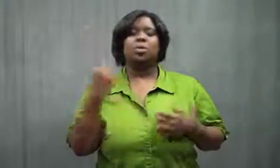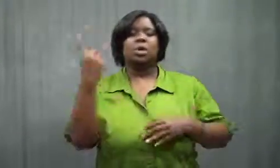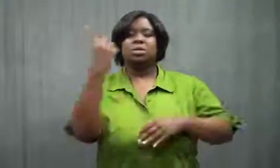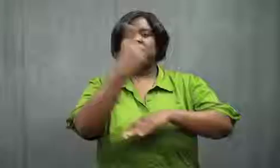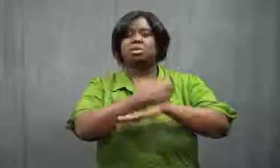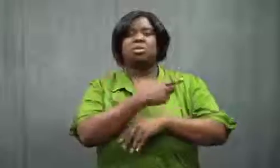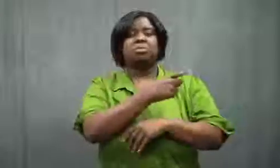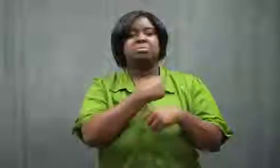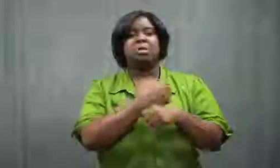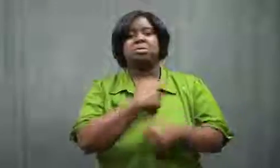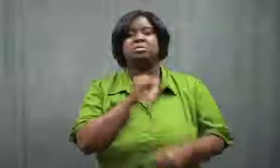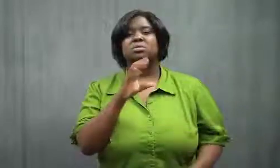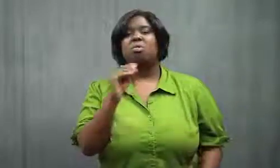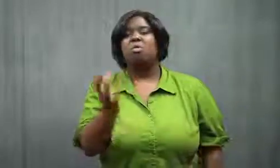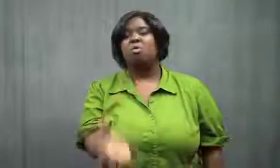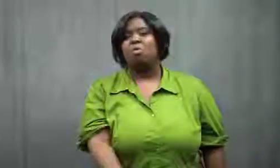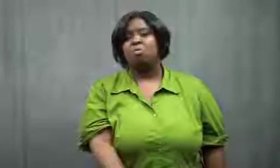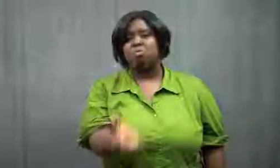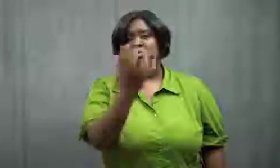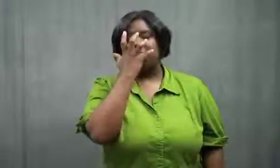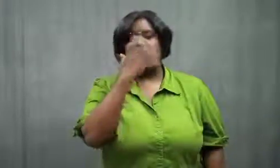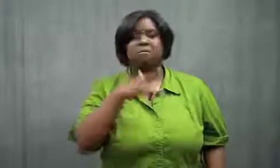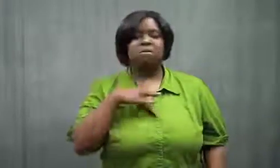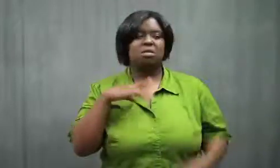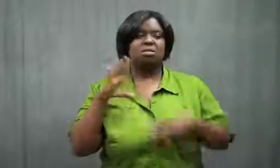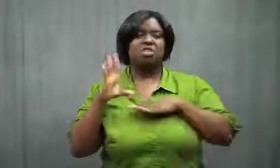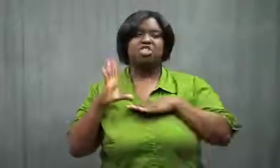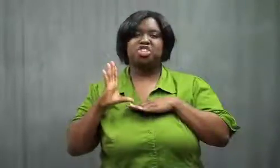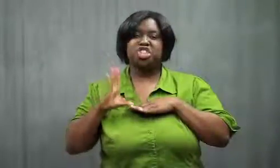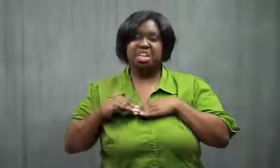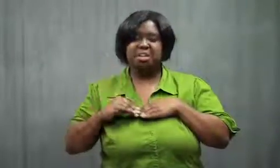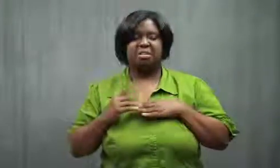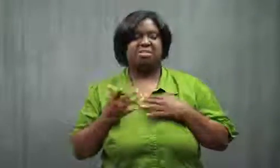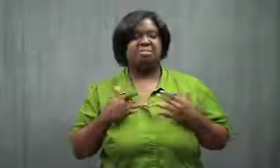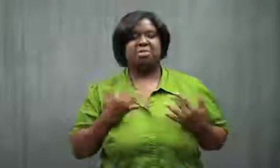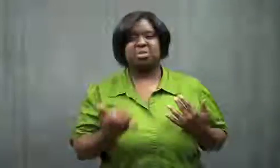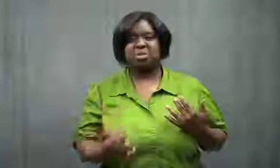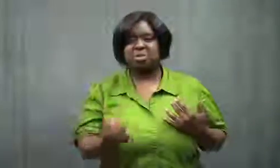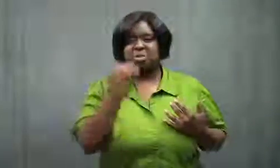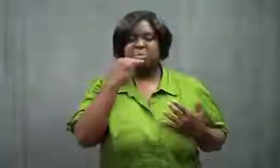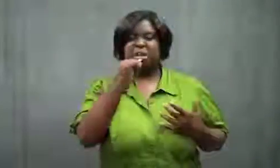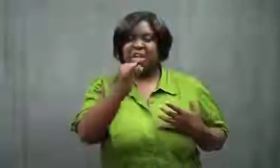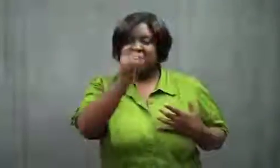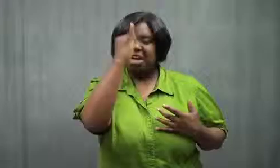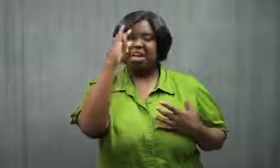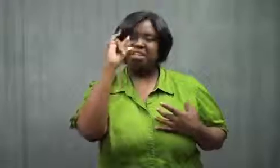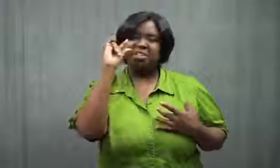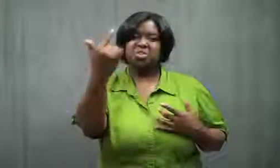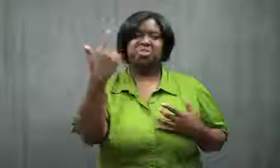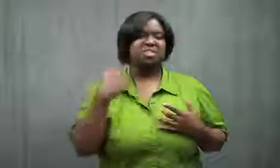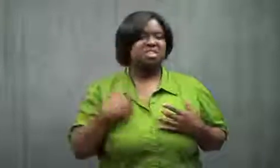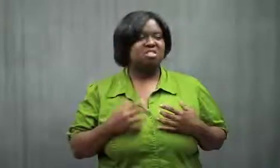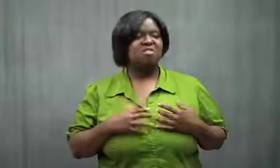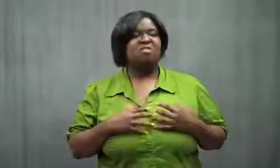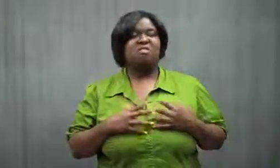One day she made me so mad. She made me feel insignificant. She made me feel stupid, like a pea-brained idiot.